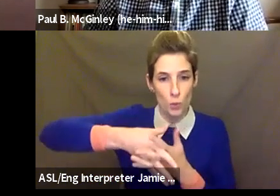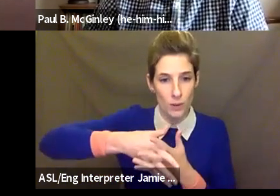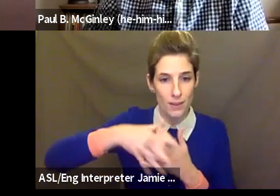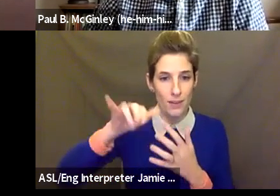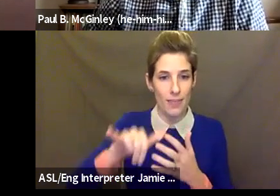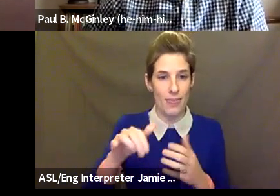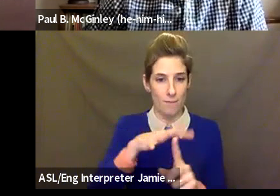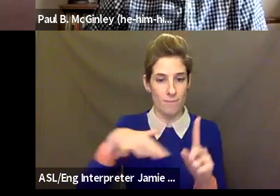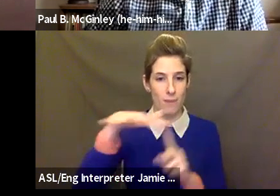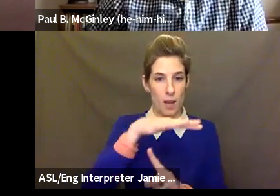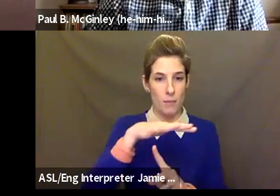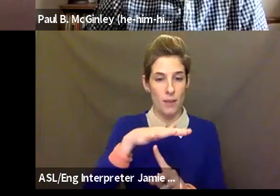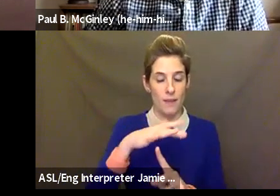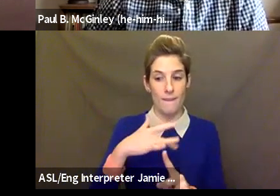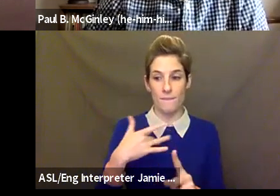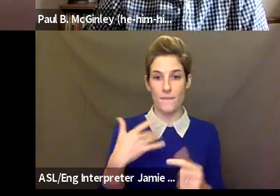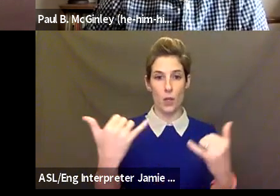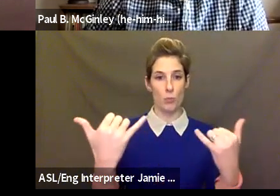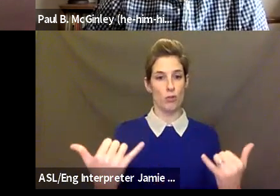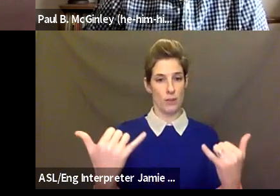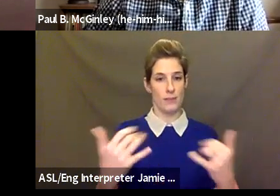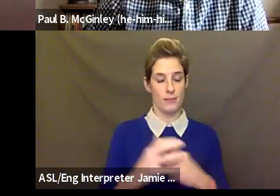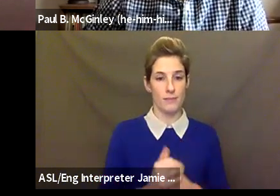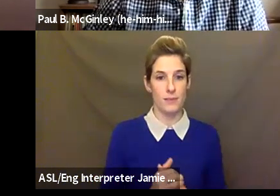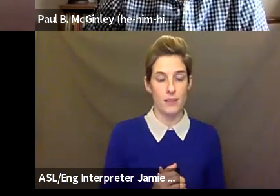allows you to do your art form, your art making as well, right,